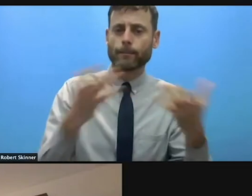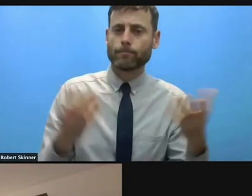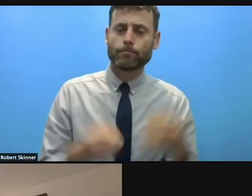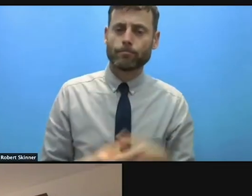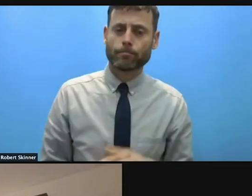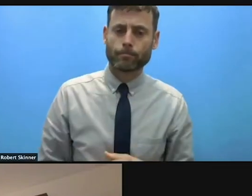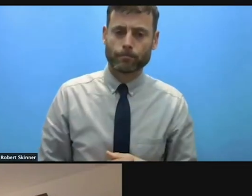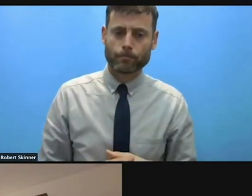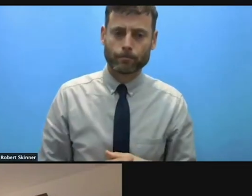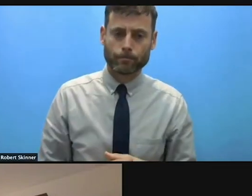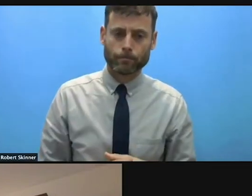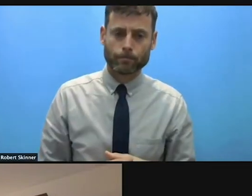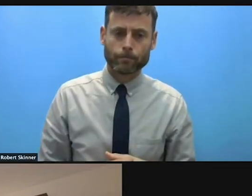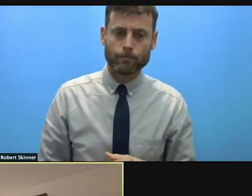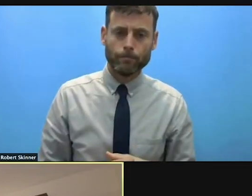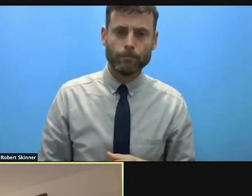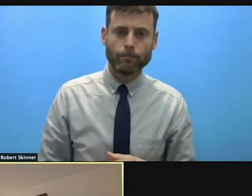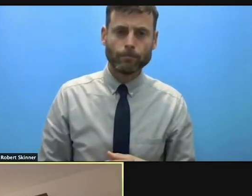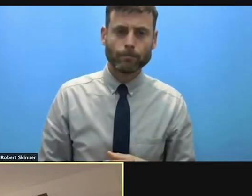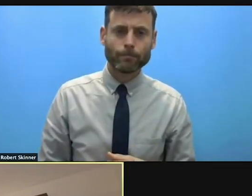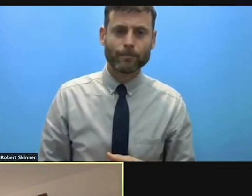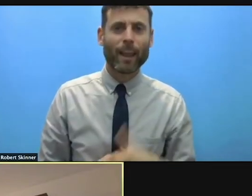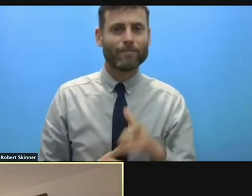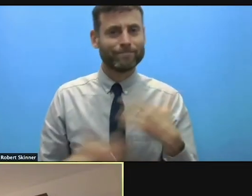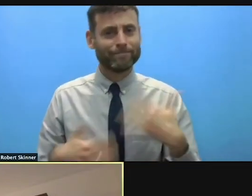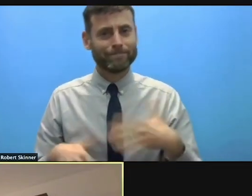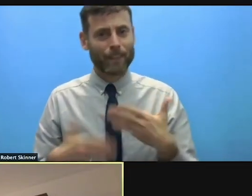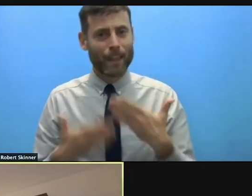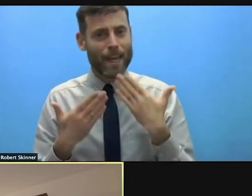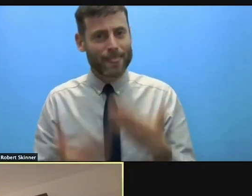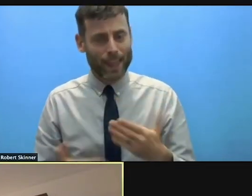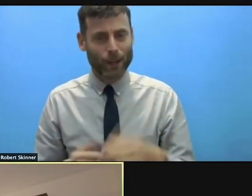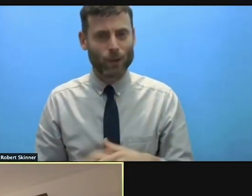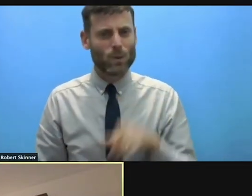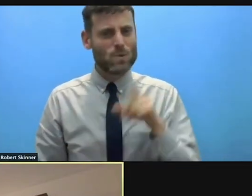Nathalie Olijslager: Thank you very much and that is a hard question because of course I've